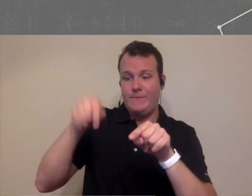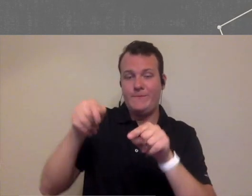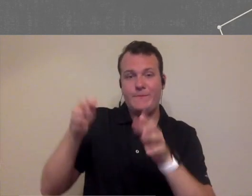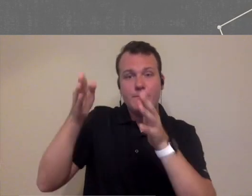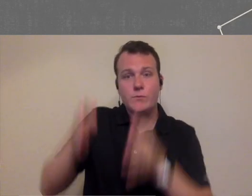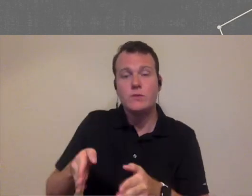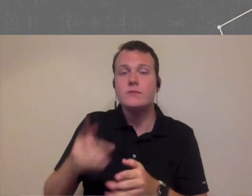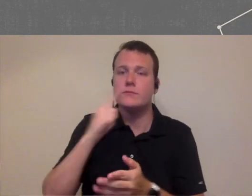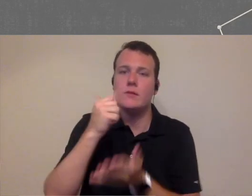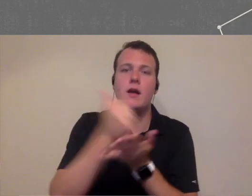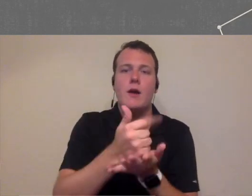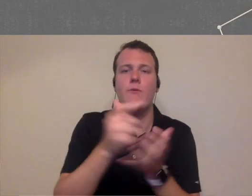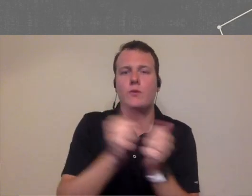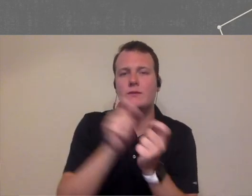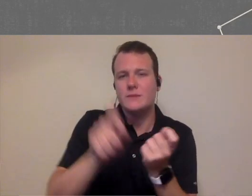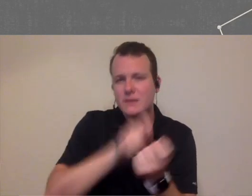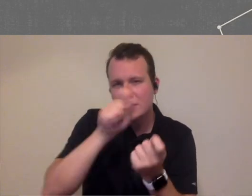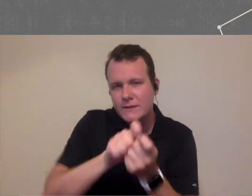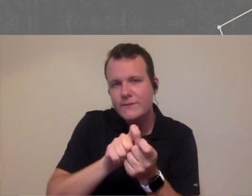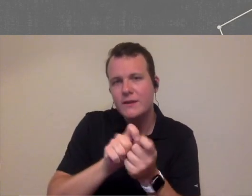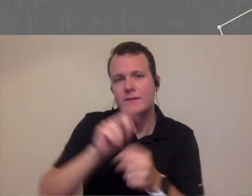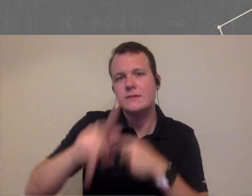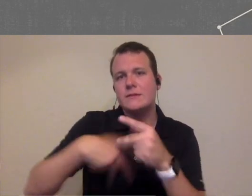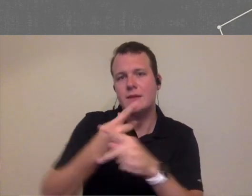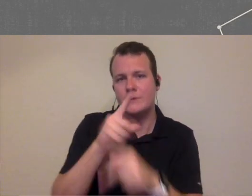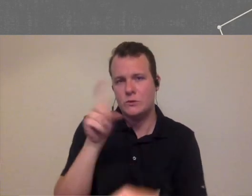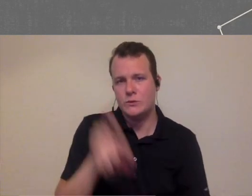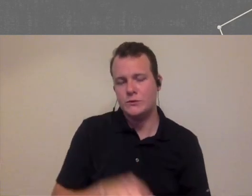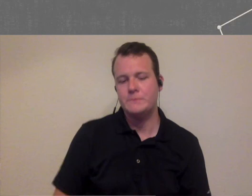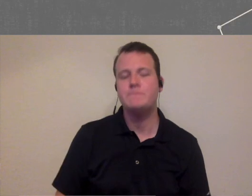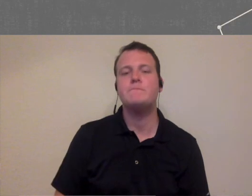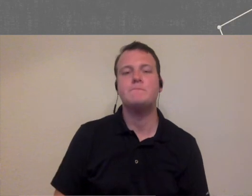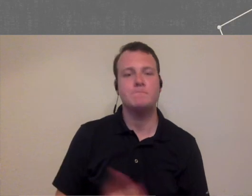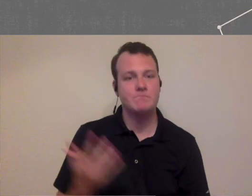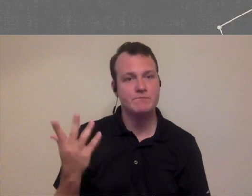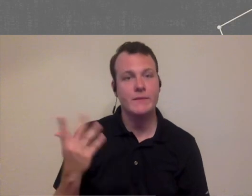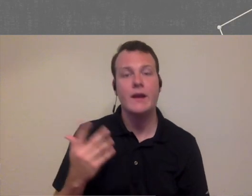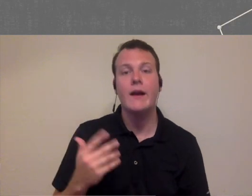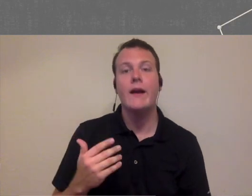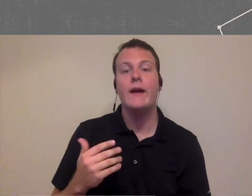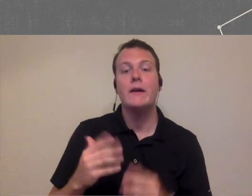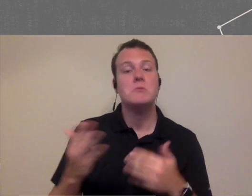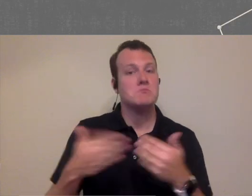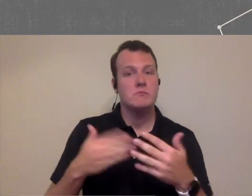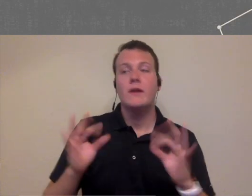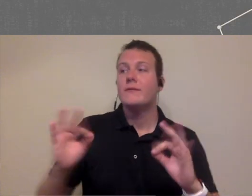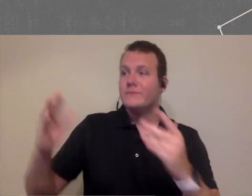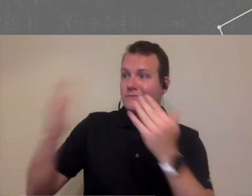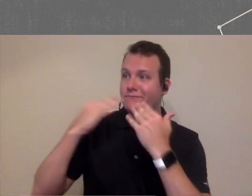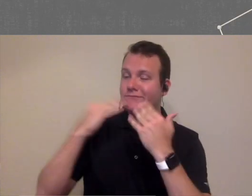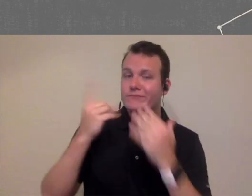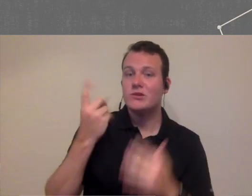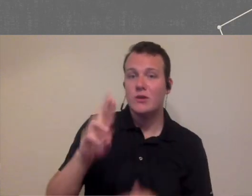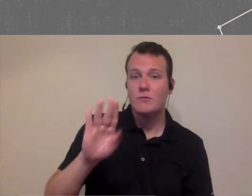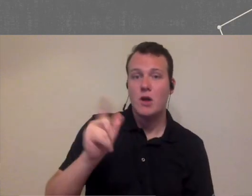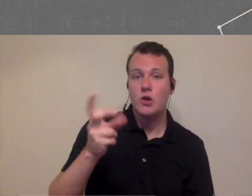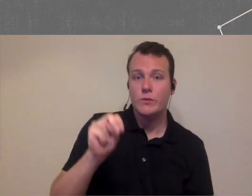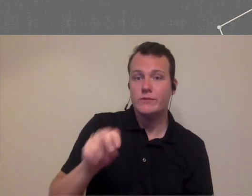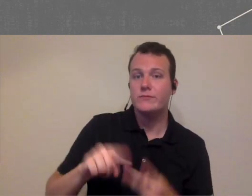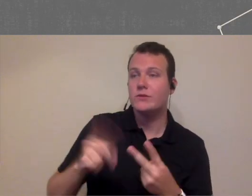things that are super specific so with that I thank you both dr. Baldwin dr.